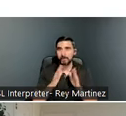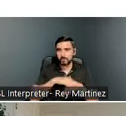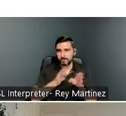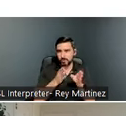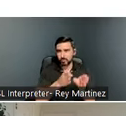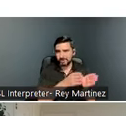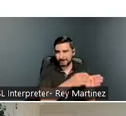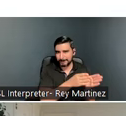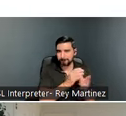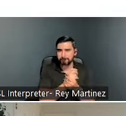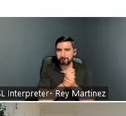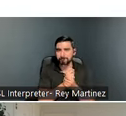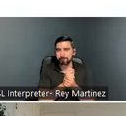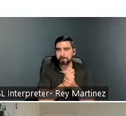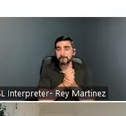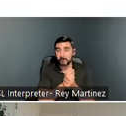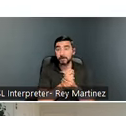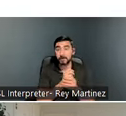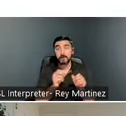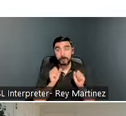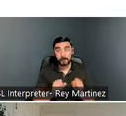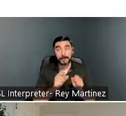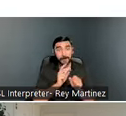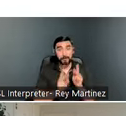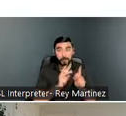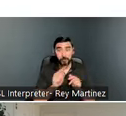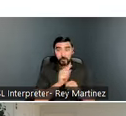like we were able to move in a lot of the folks experiencing chronic homelessness,